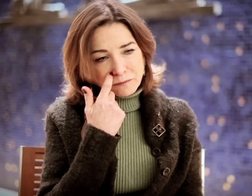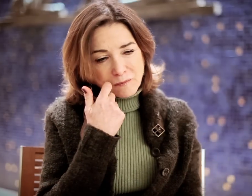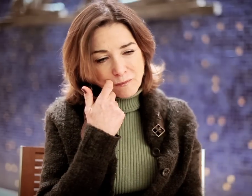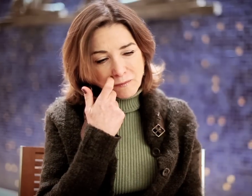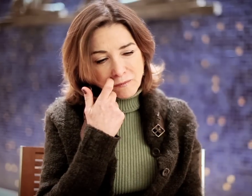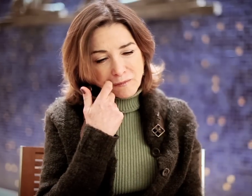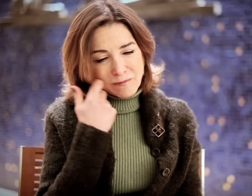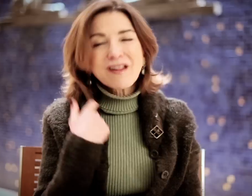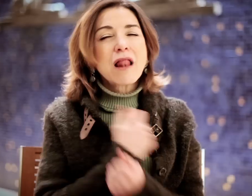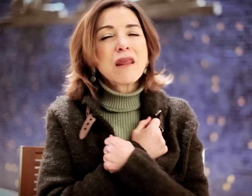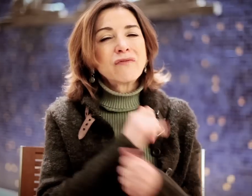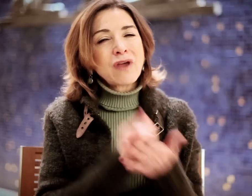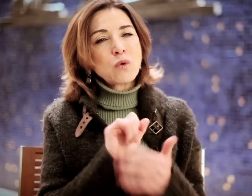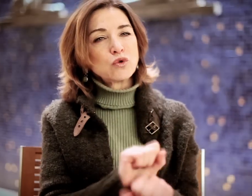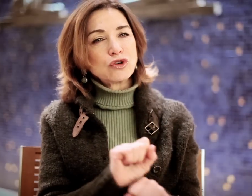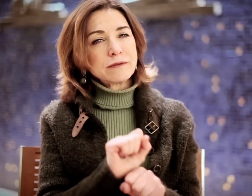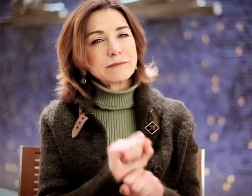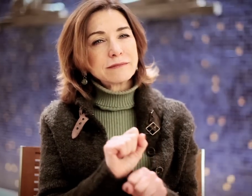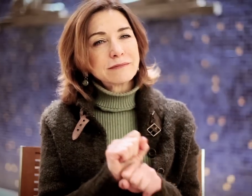I love that work.